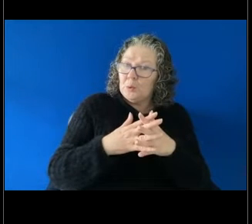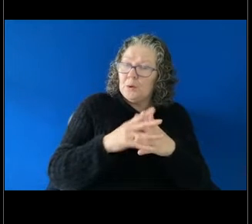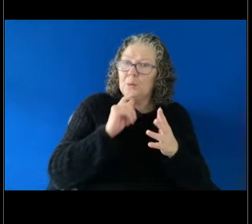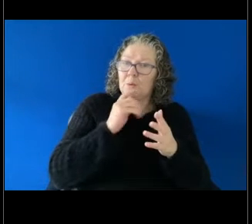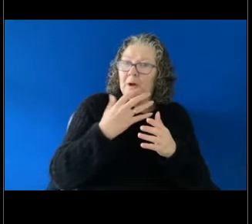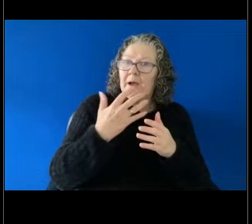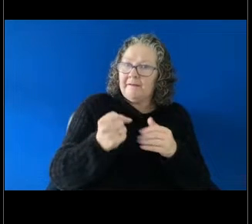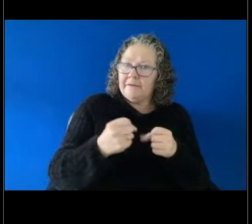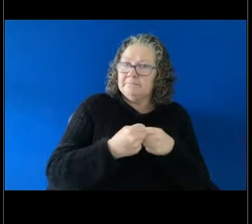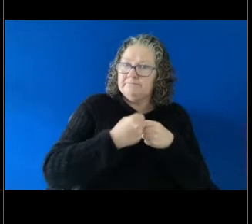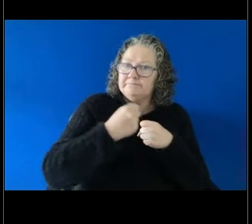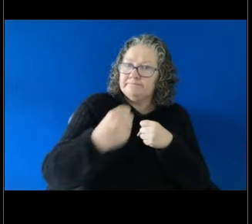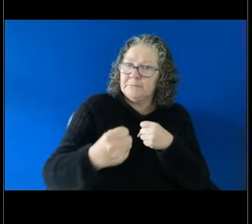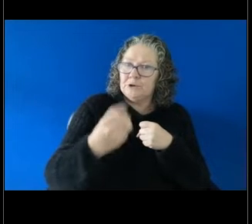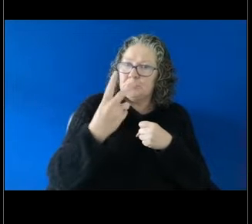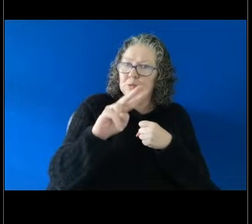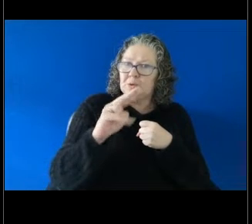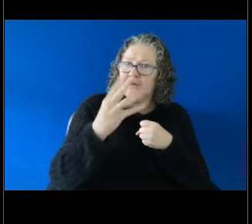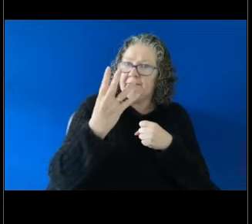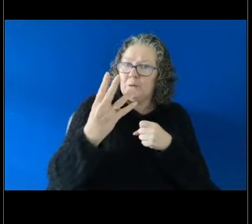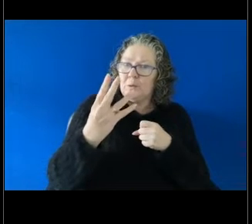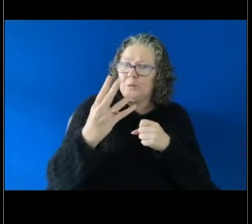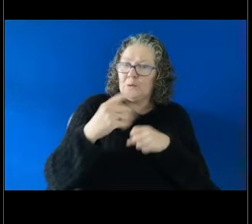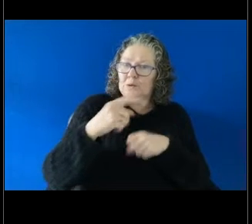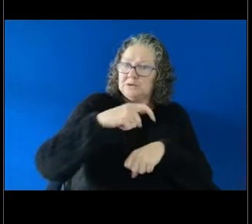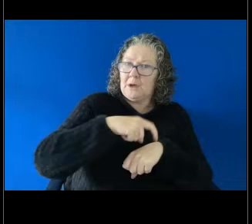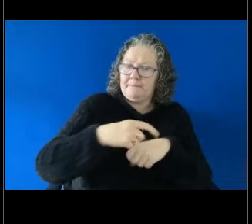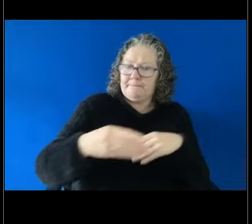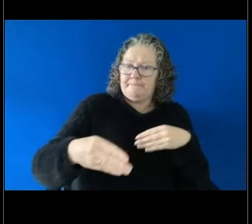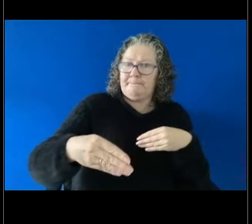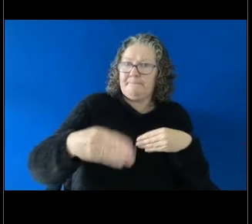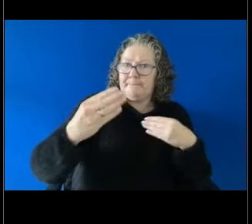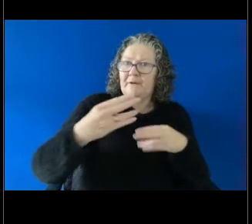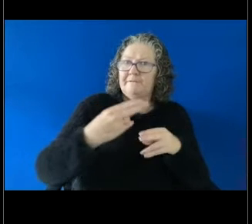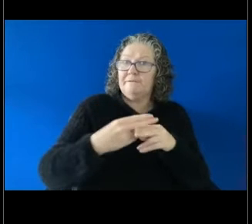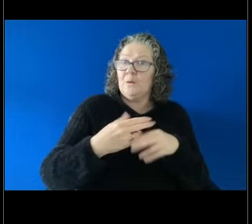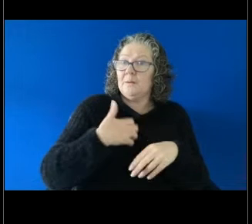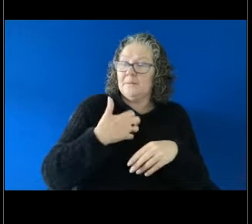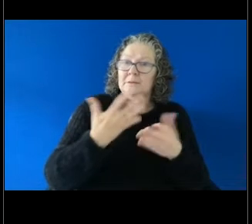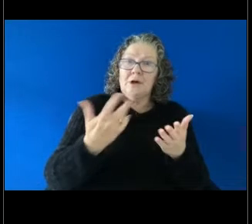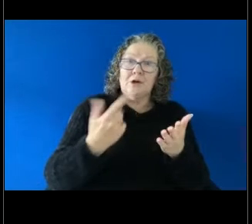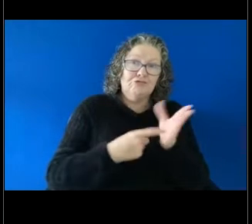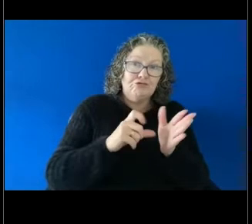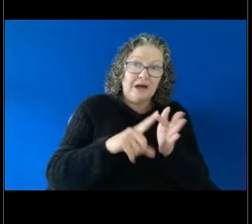time limit to bring complaints and so that would apply to race discrimination, age discrimination